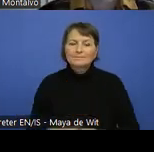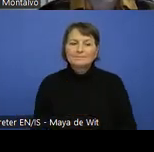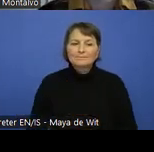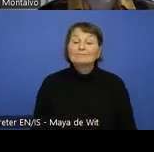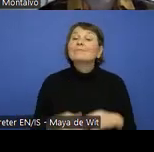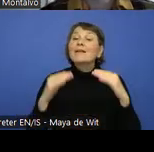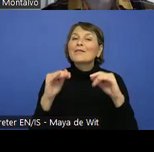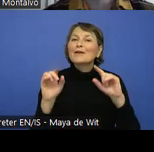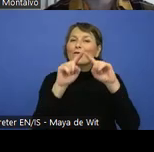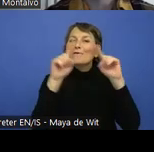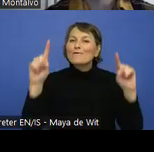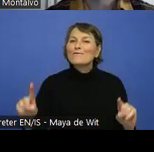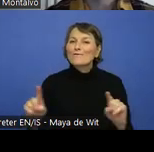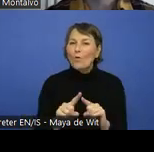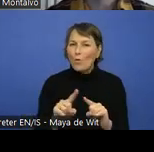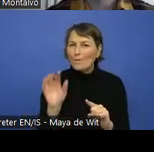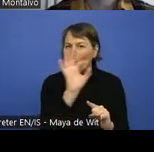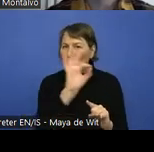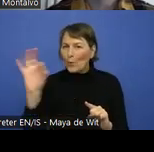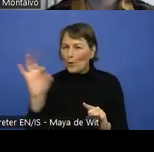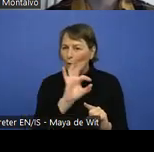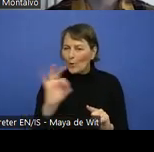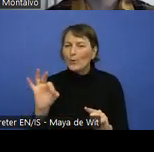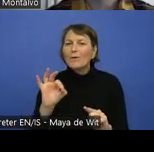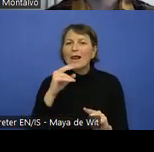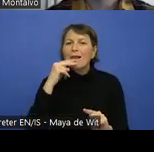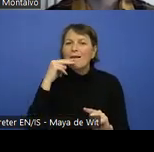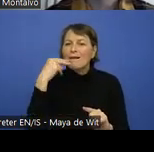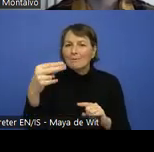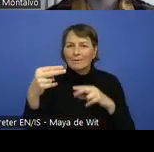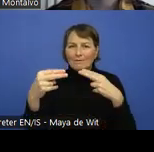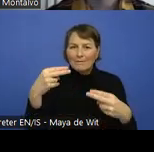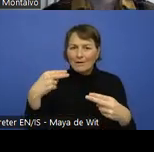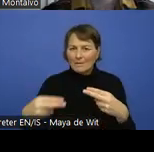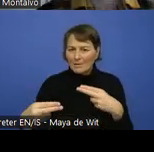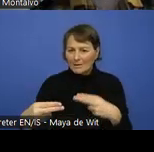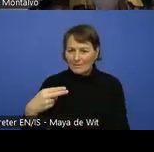Basically what the importance of labels, how the different labels should be coded.